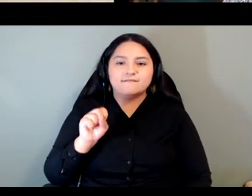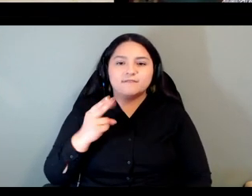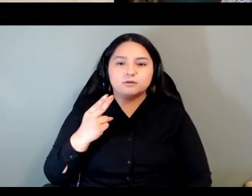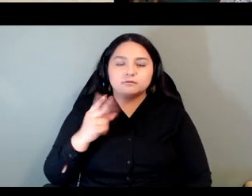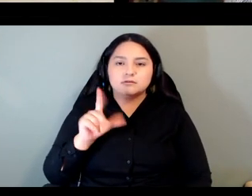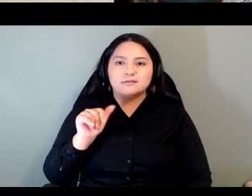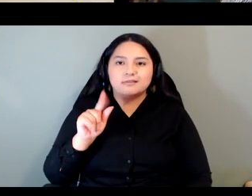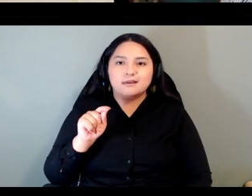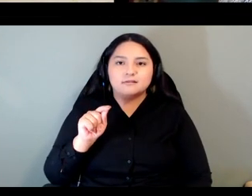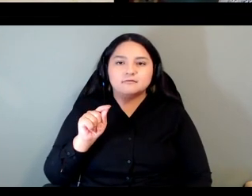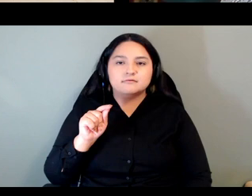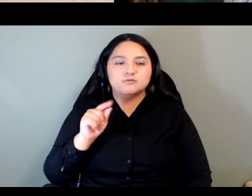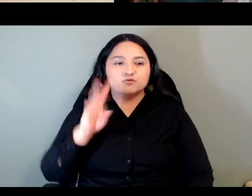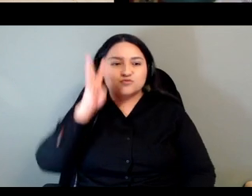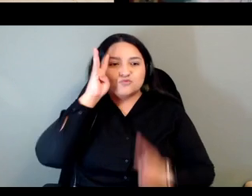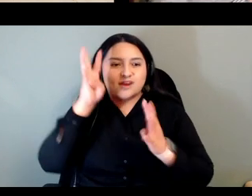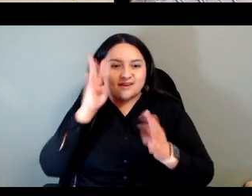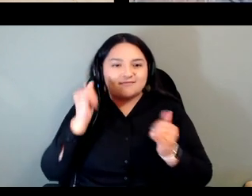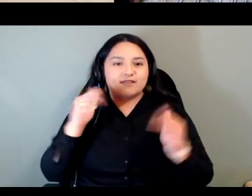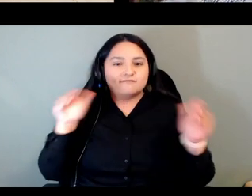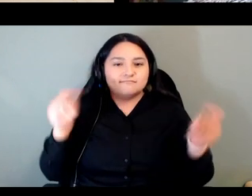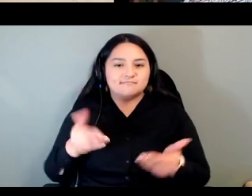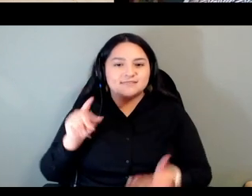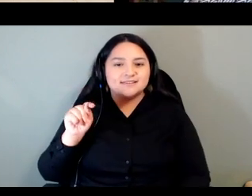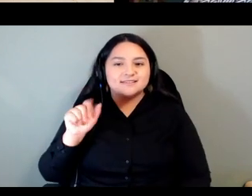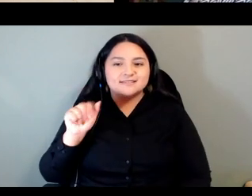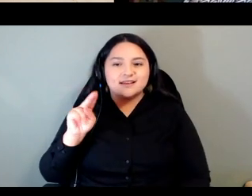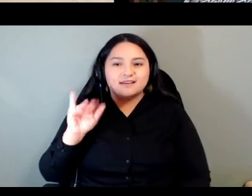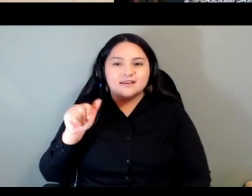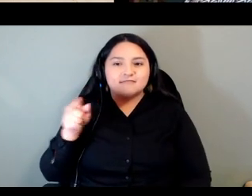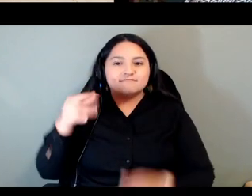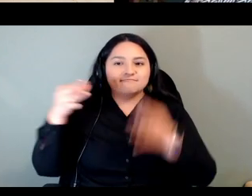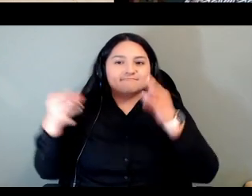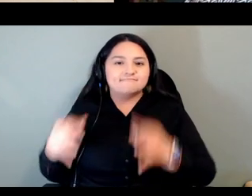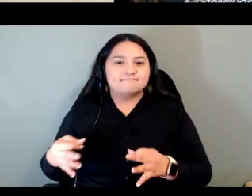and will now welcome tanya to share about the graphic recording process for today kia